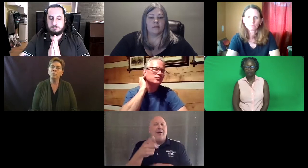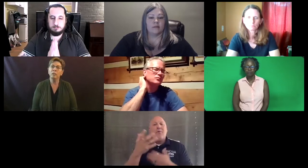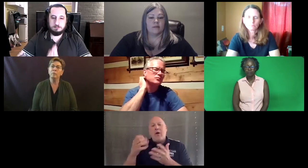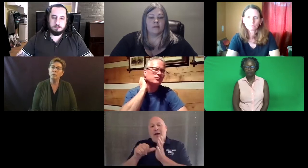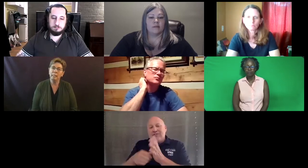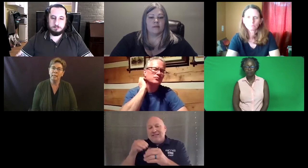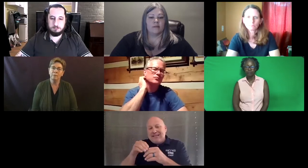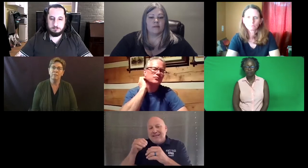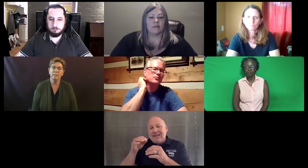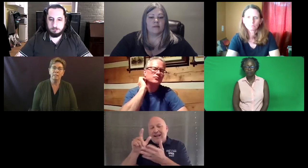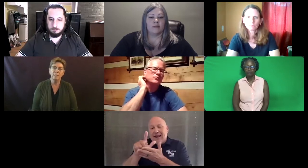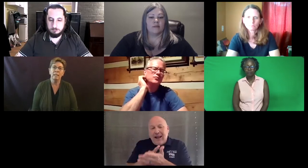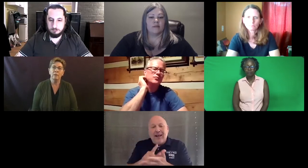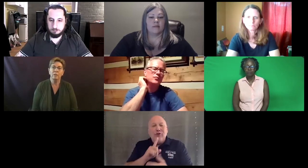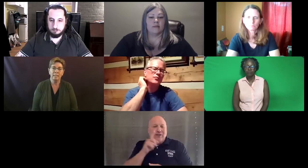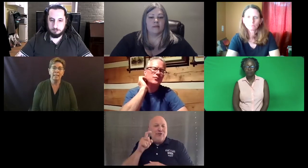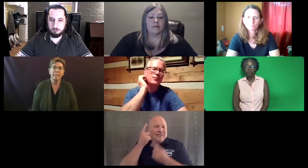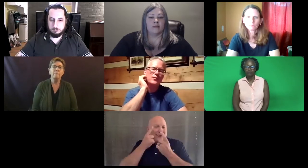Community interpreting in community settings.